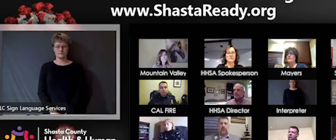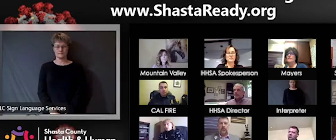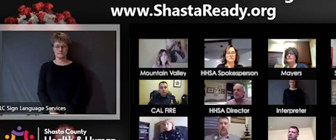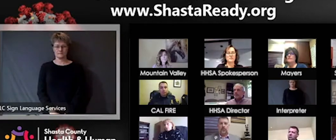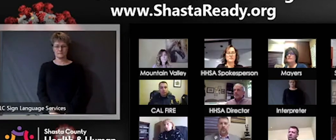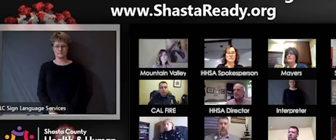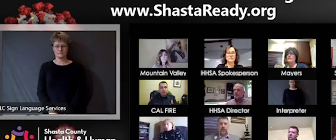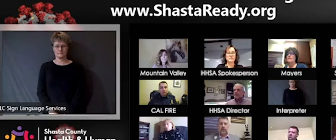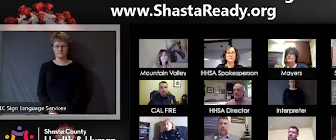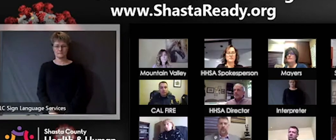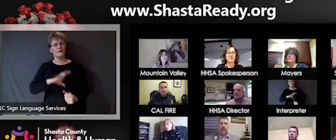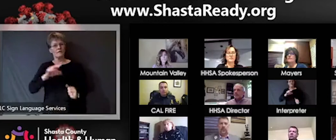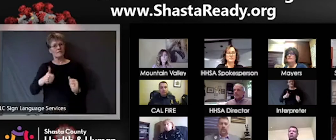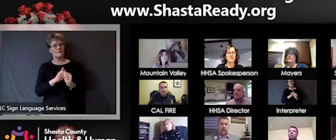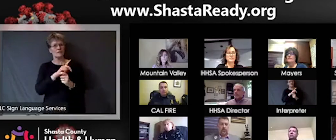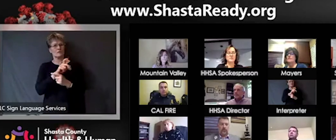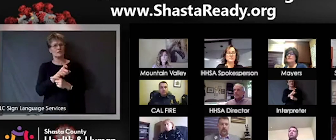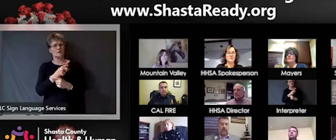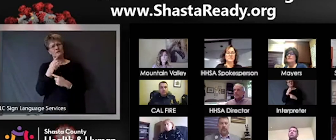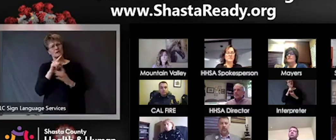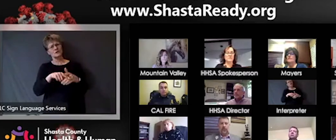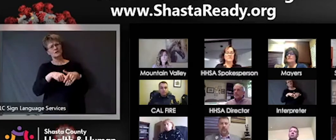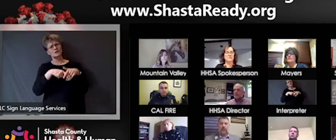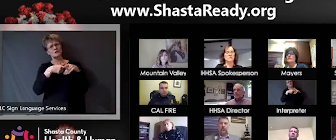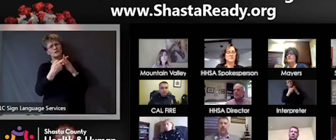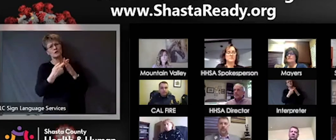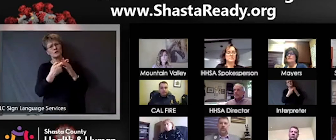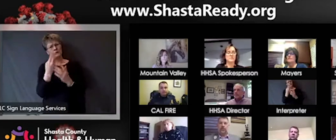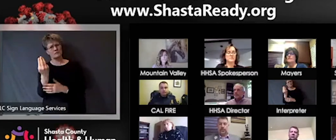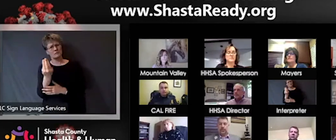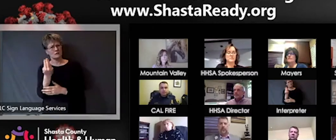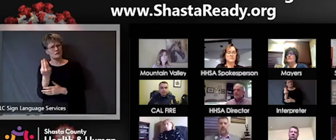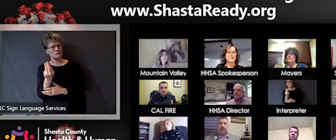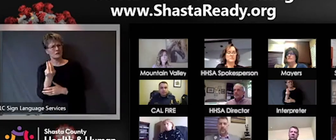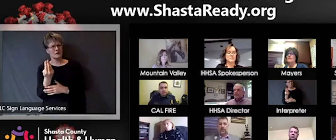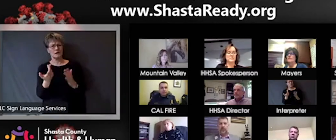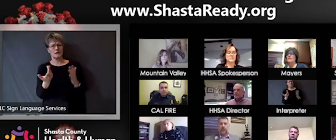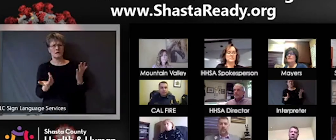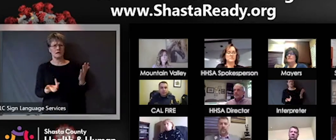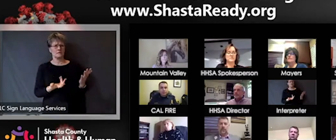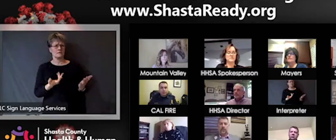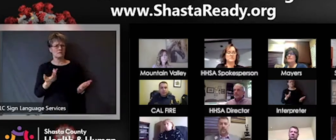starting on Monday is that like is that when do they normally start